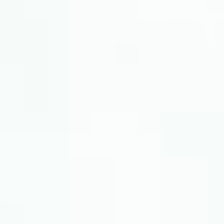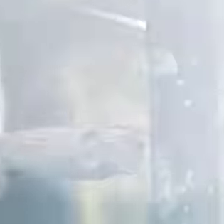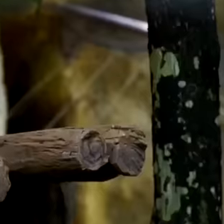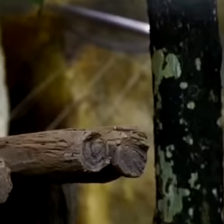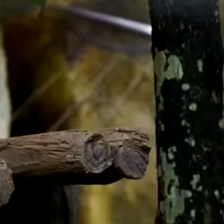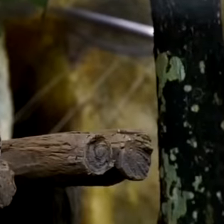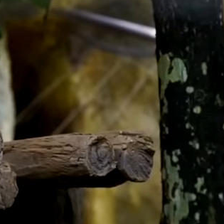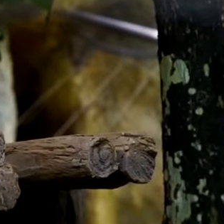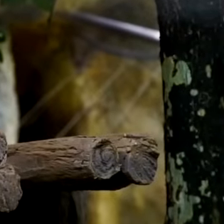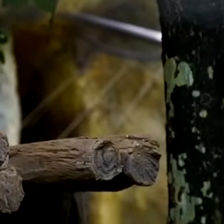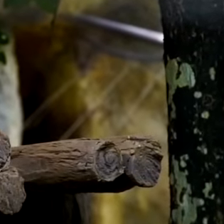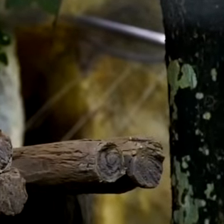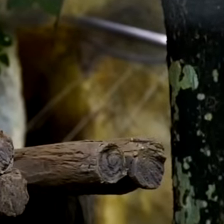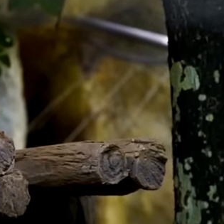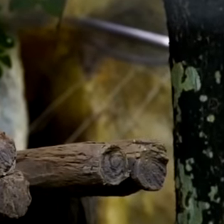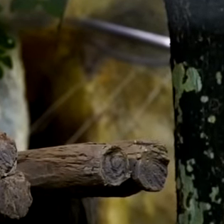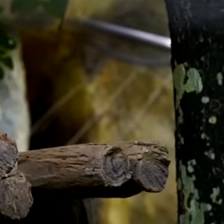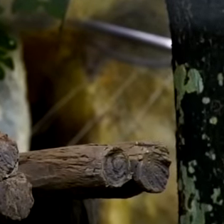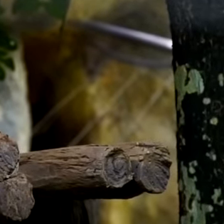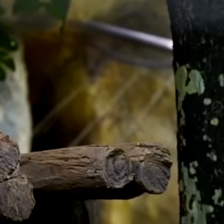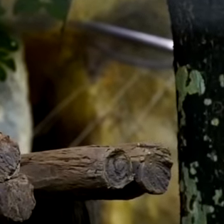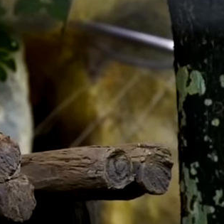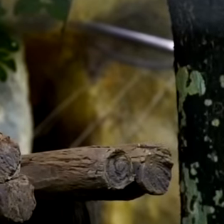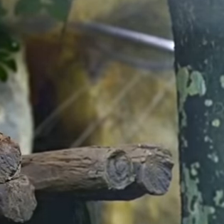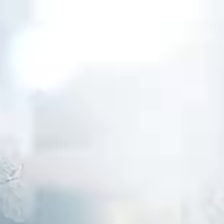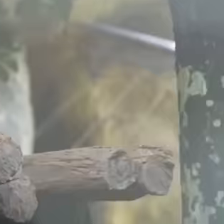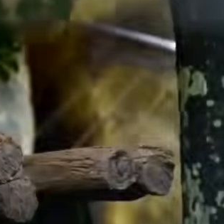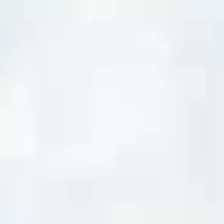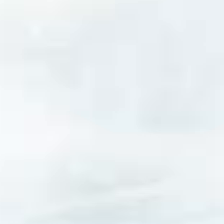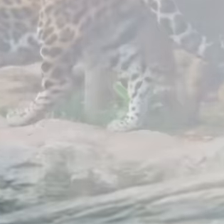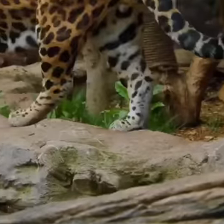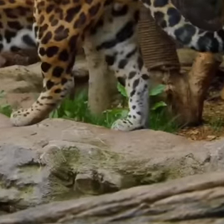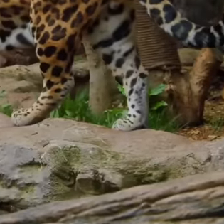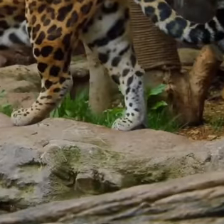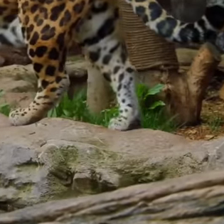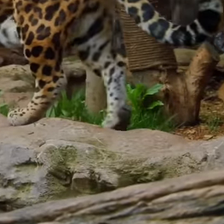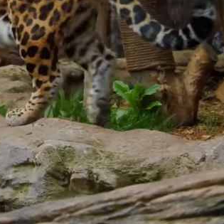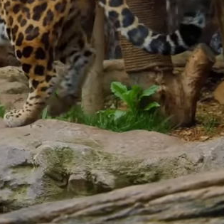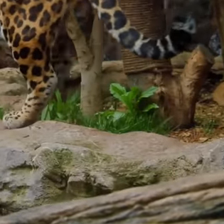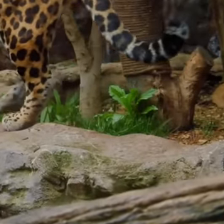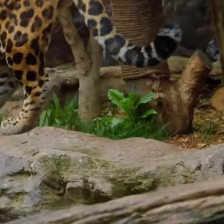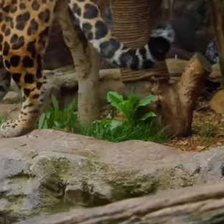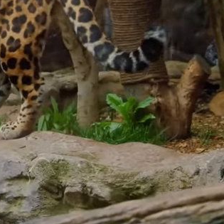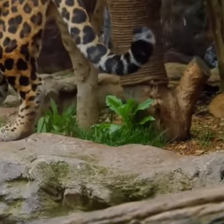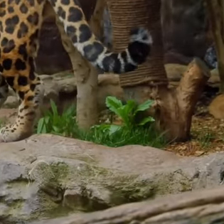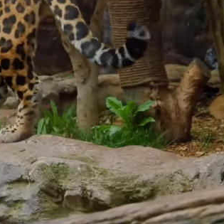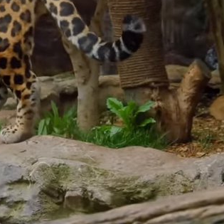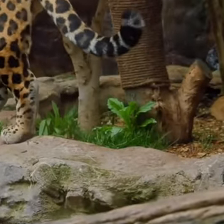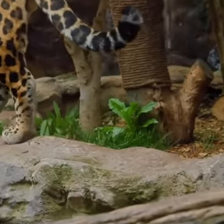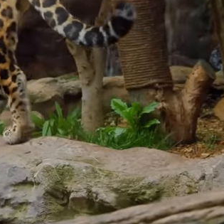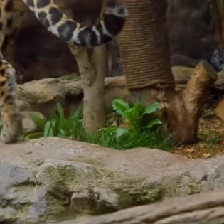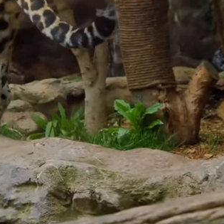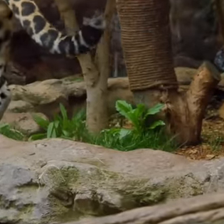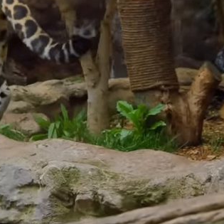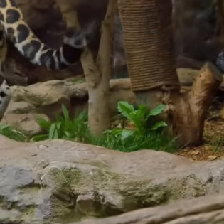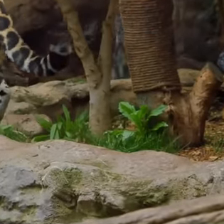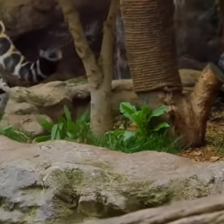which in turn seeks to regulate, manage, order and integrate the existing activities in the